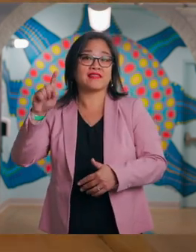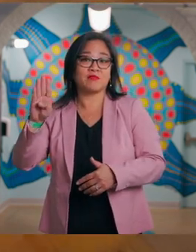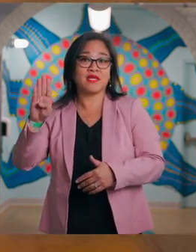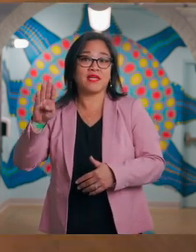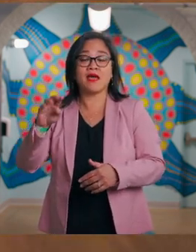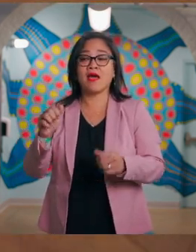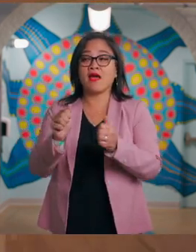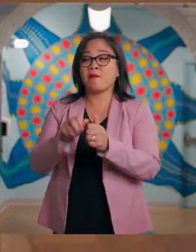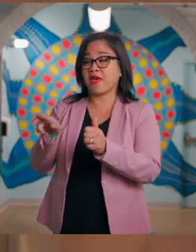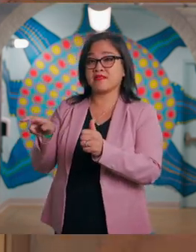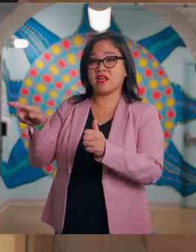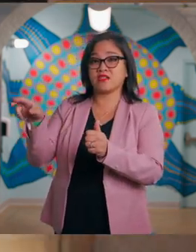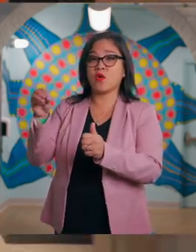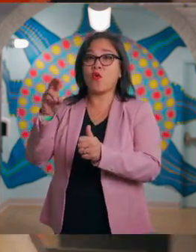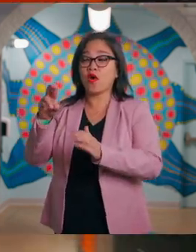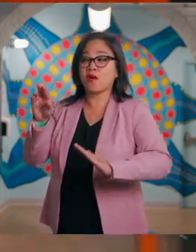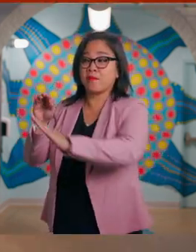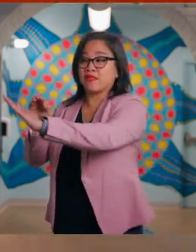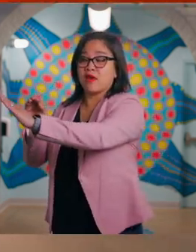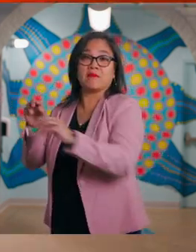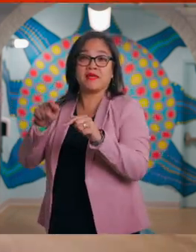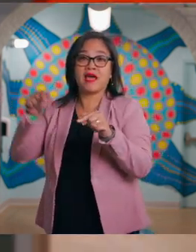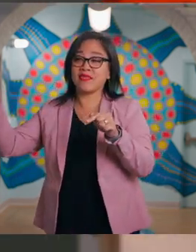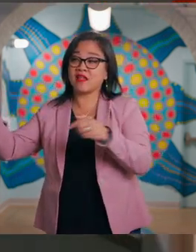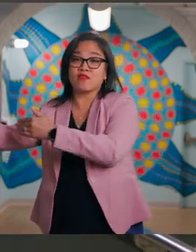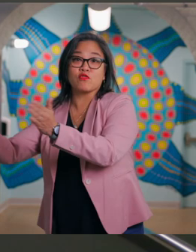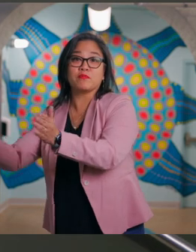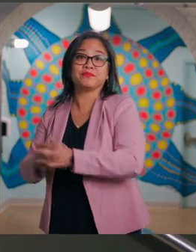You can also access SLB by stairs or by ramp at the end of the room near the restrooms.